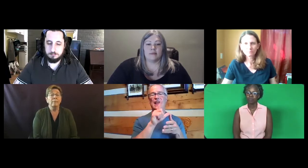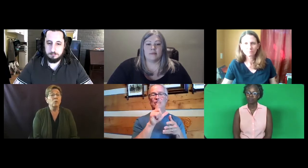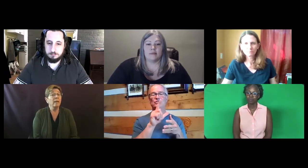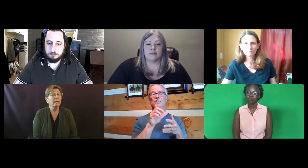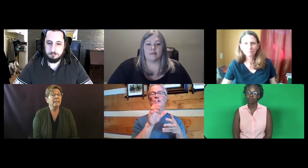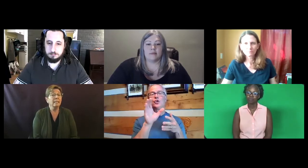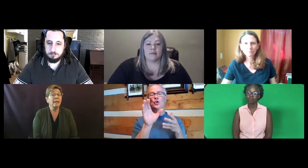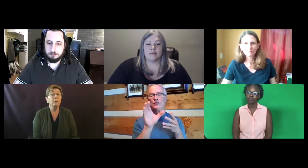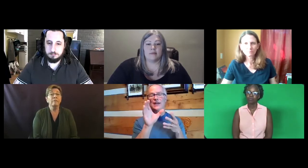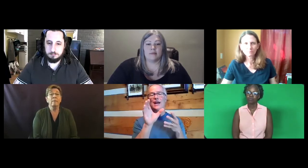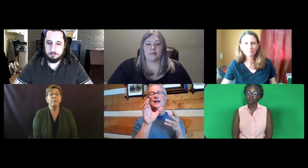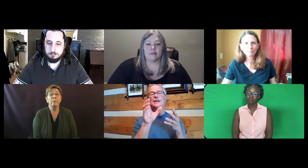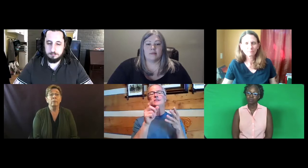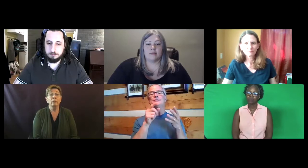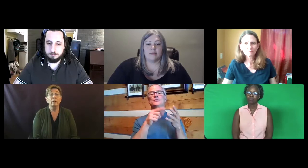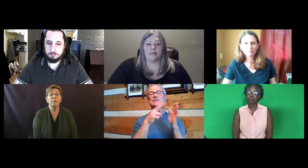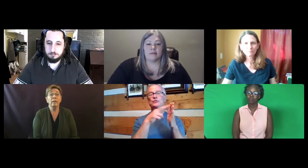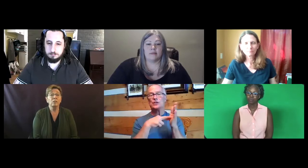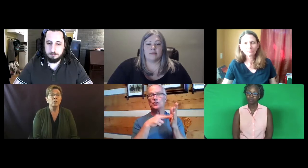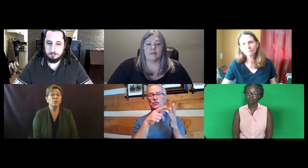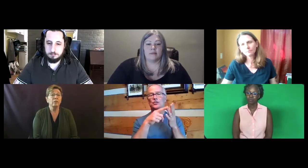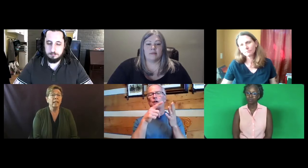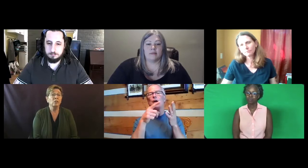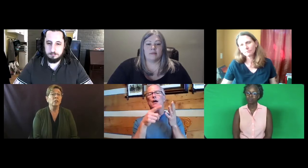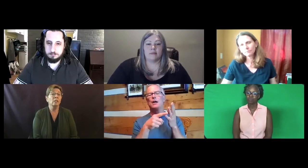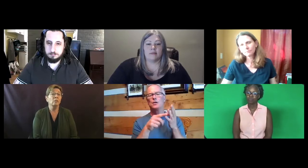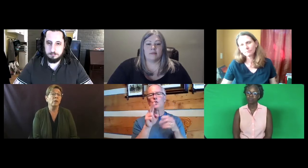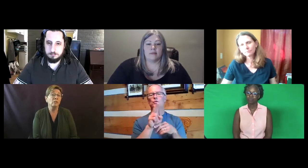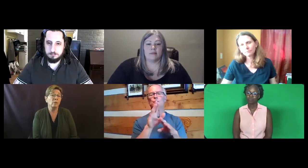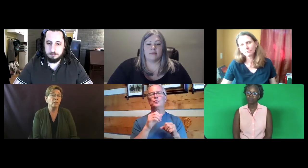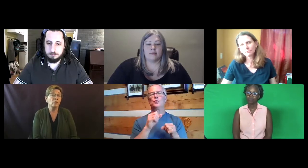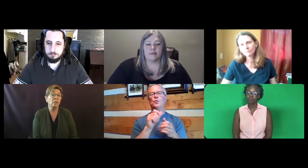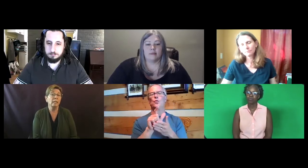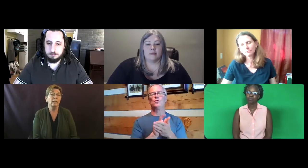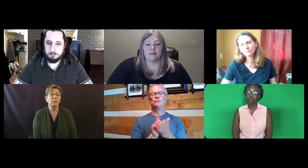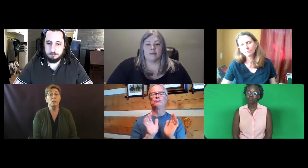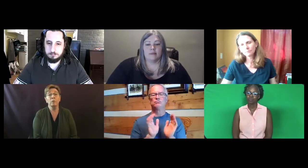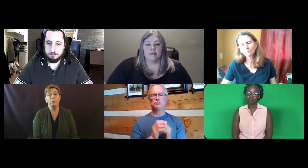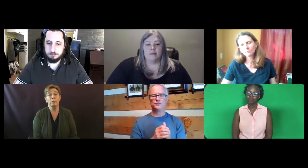So they list a number of them from license sure to certification, registration, consumer